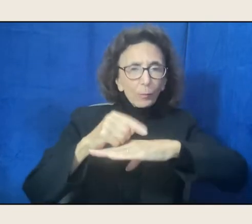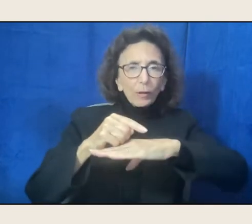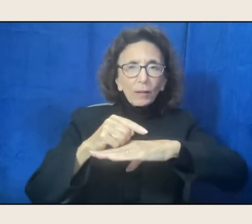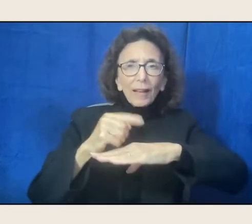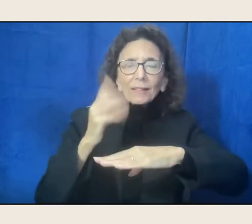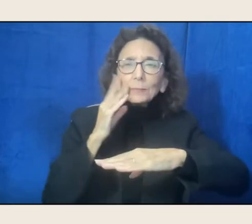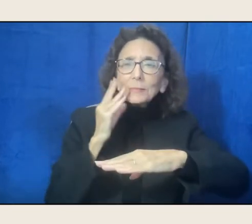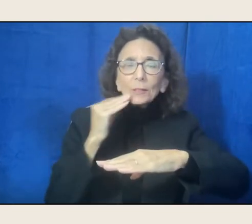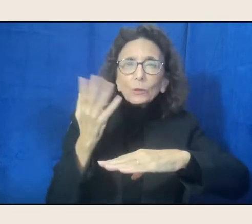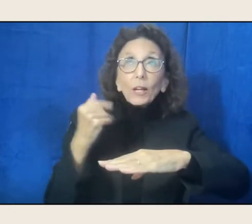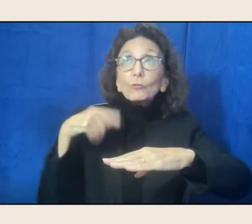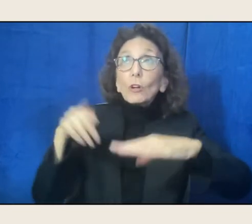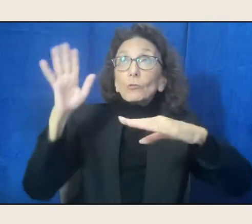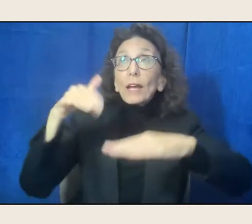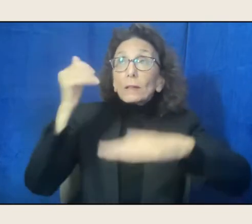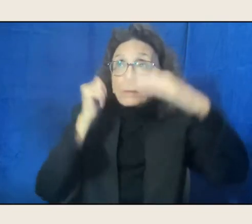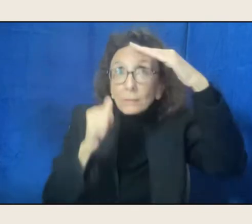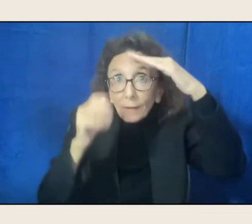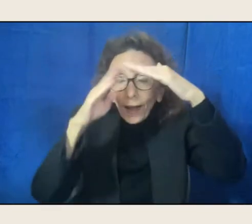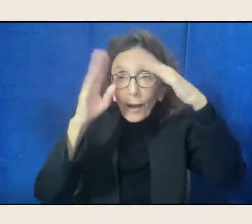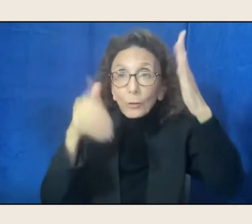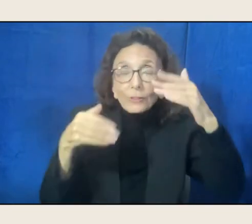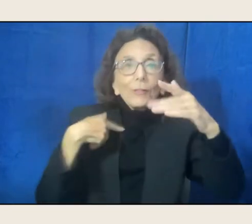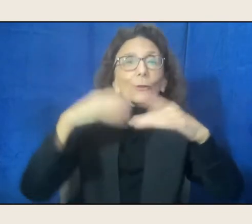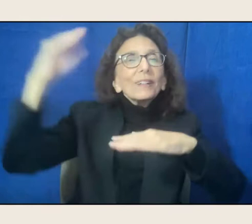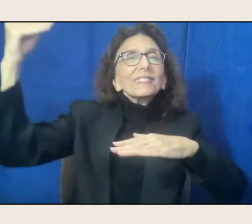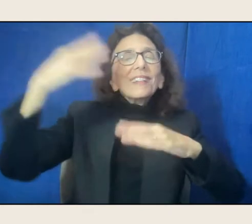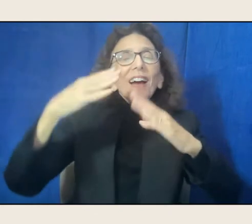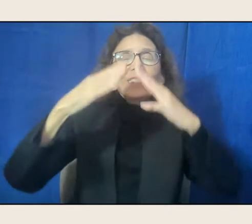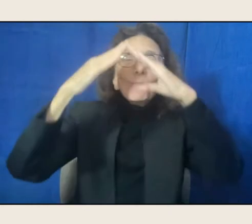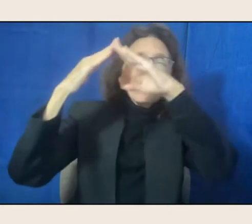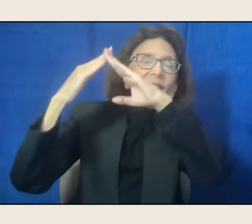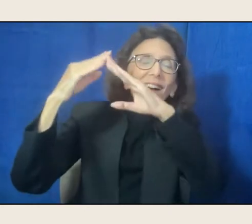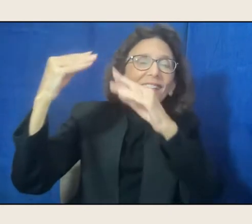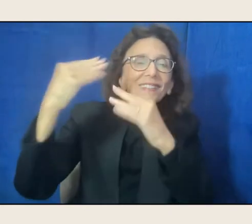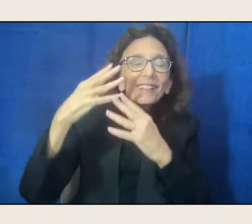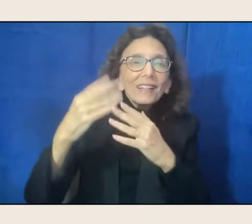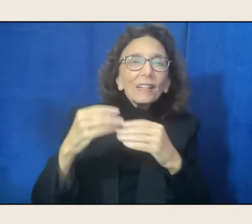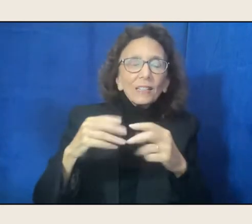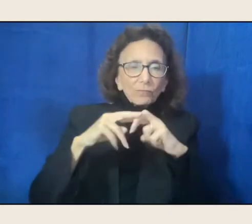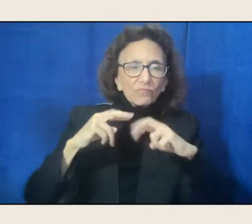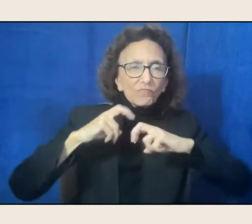"an umbrella in the sun. "Wars have begun and ended at this table.